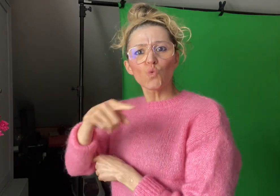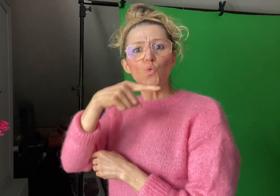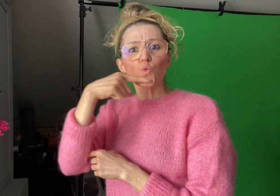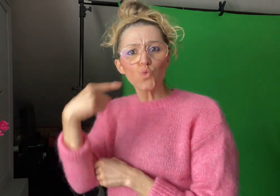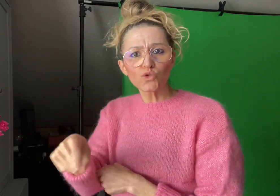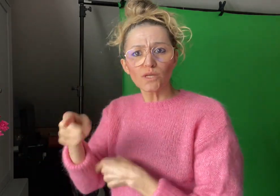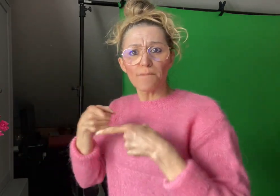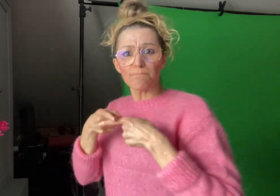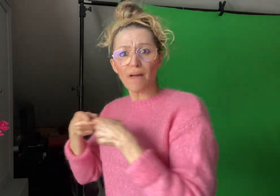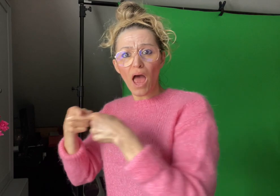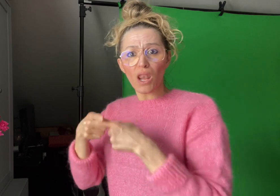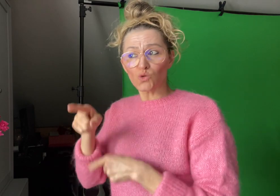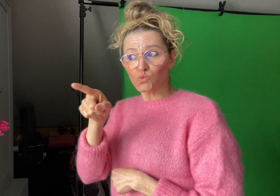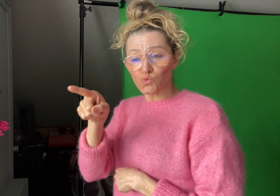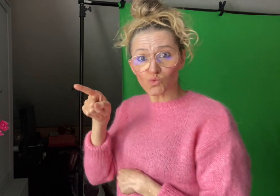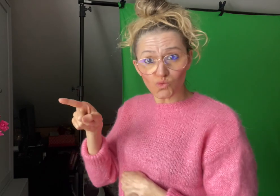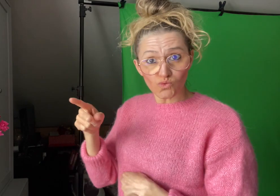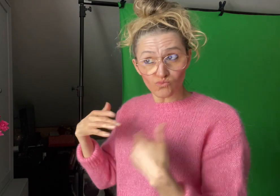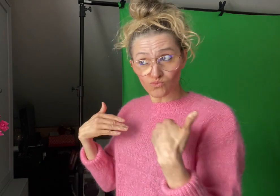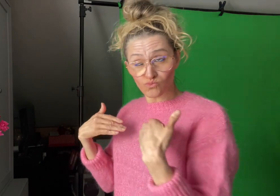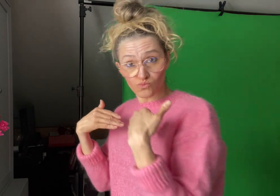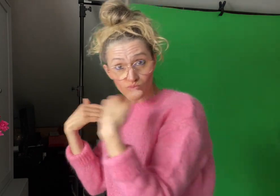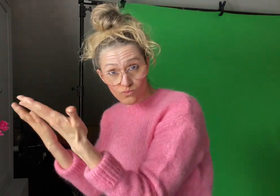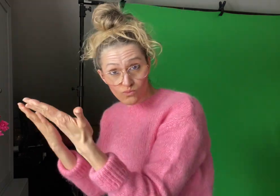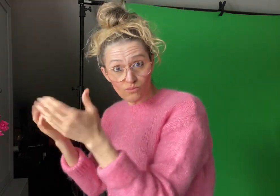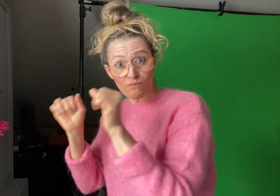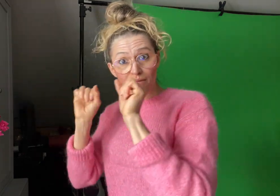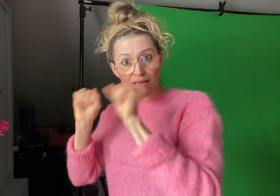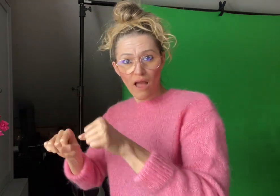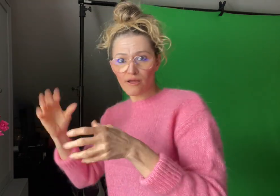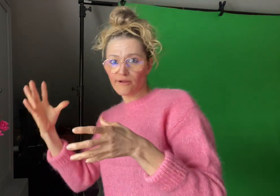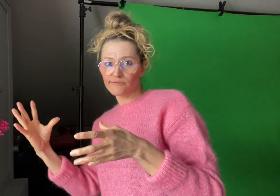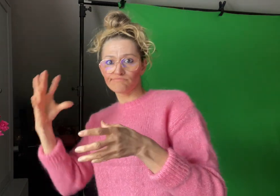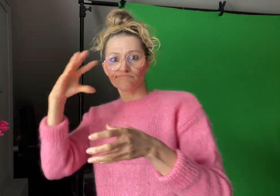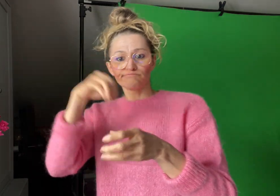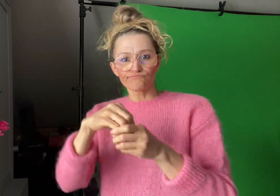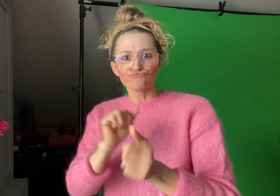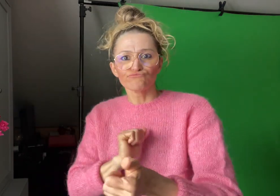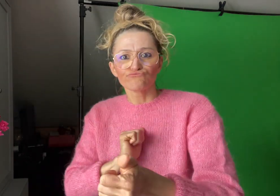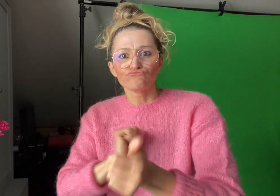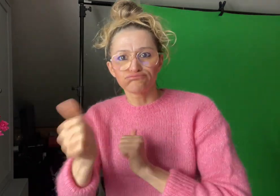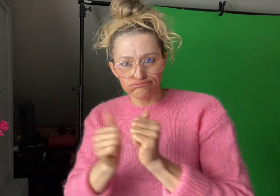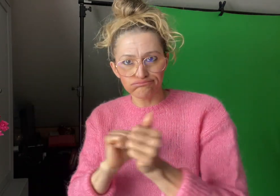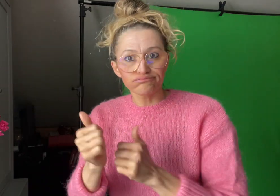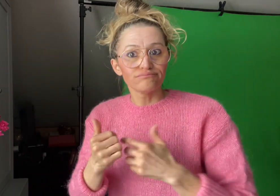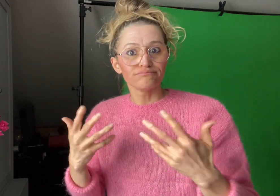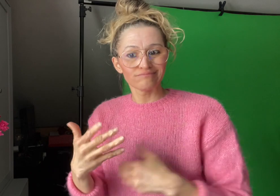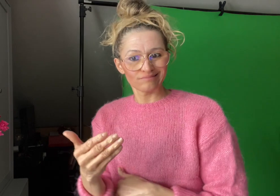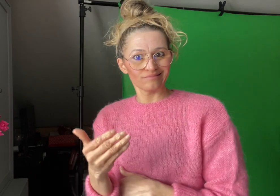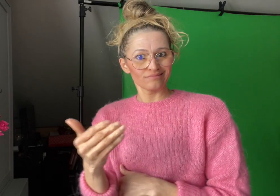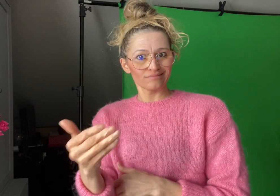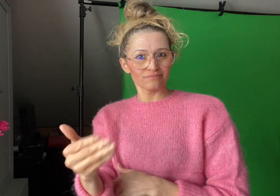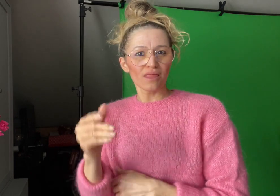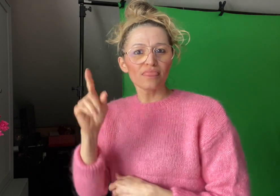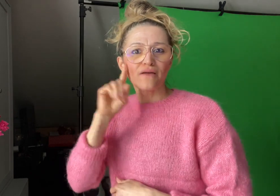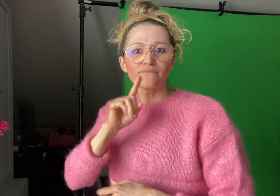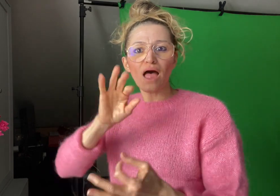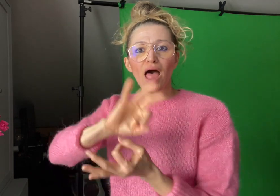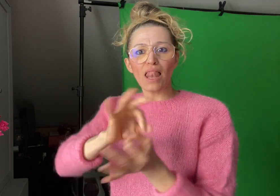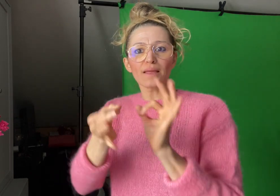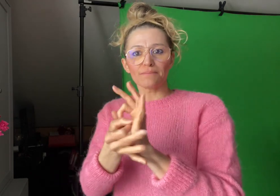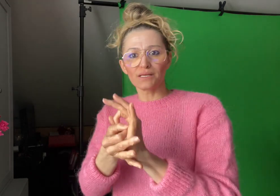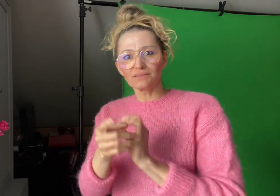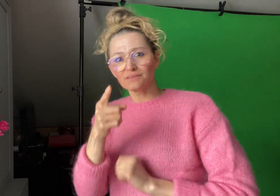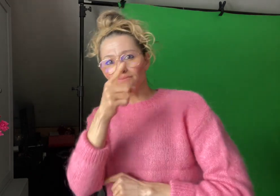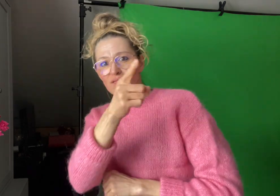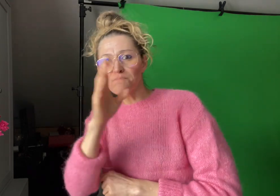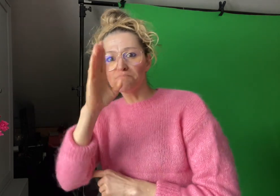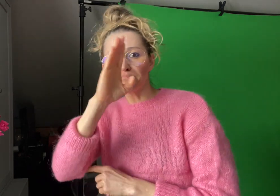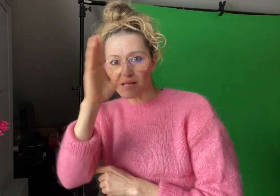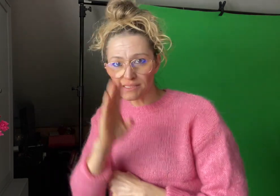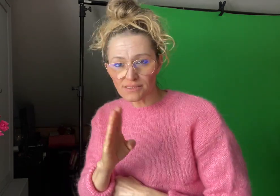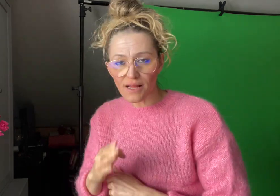from Russia and Belarus would be allowed to compete at the upcoming